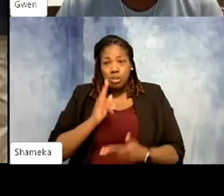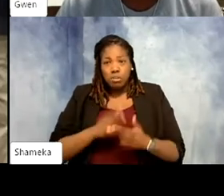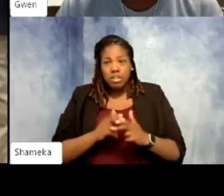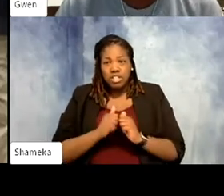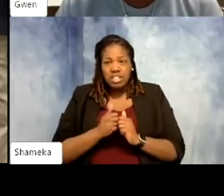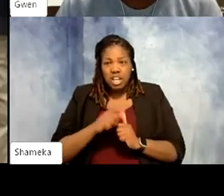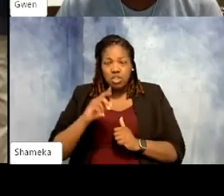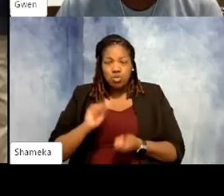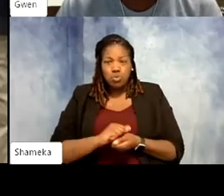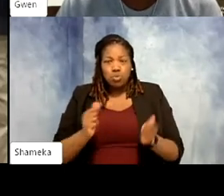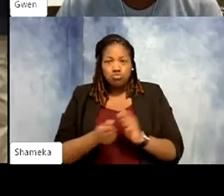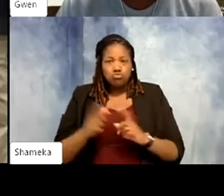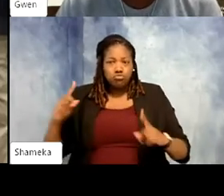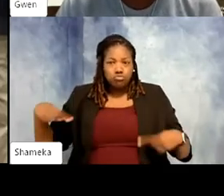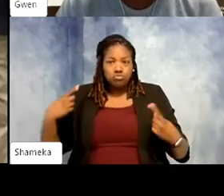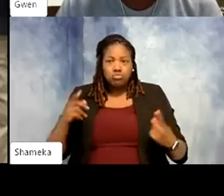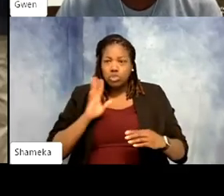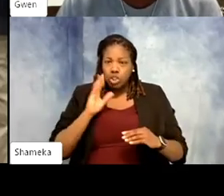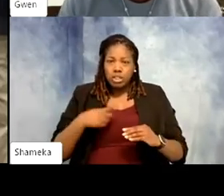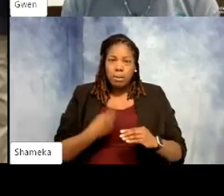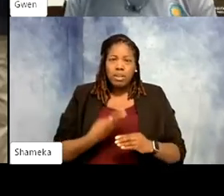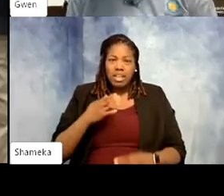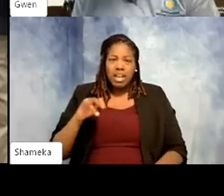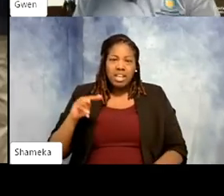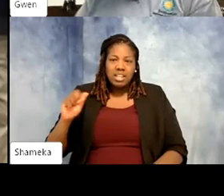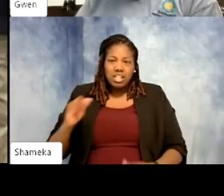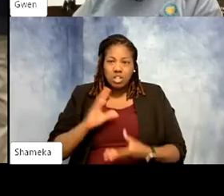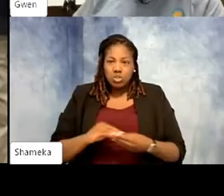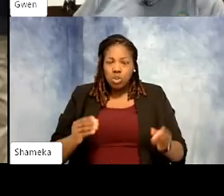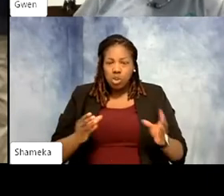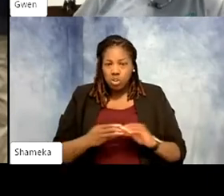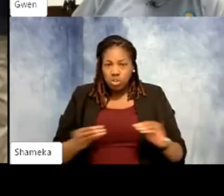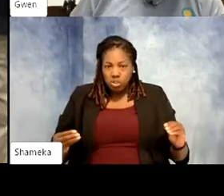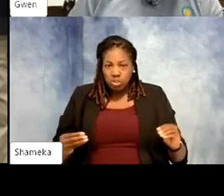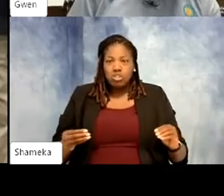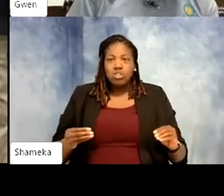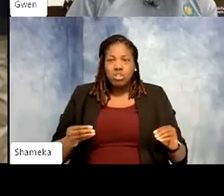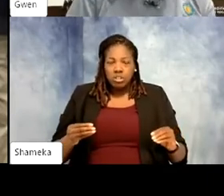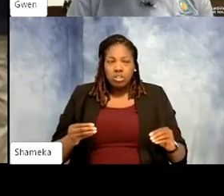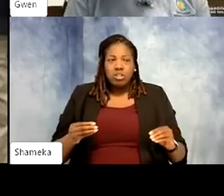Again you talked about this hyena story. It seemed to have been this shift from focusing